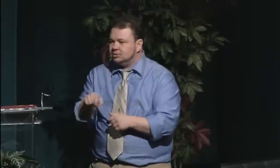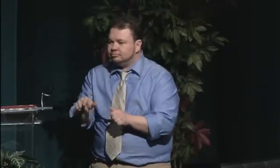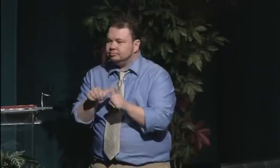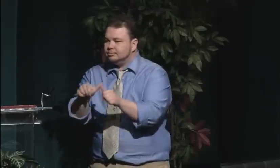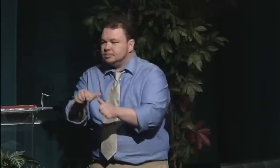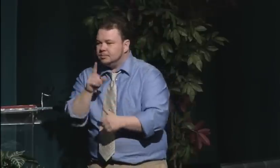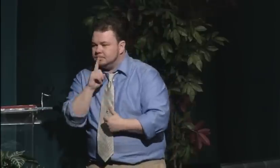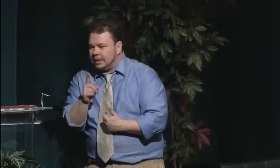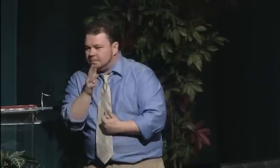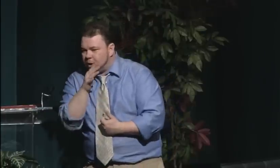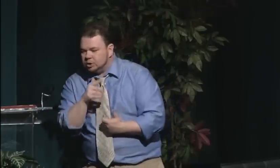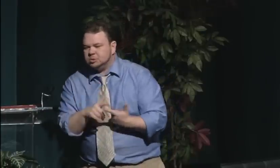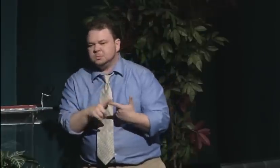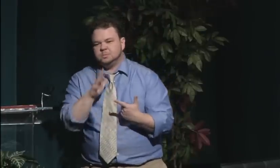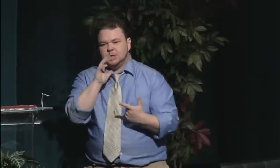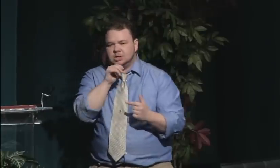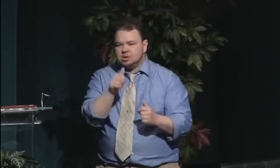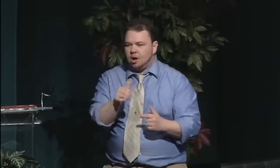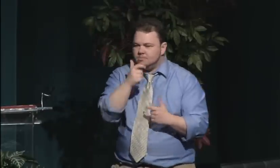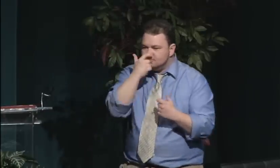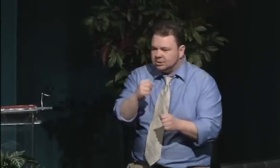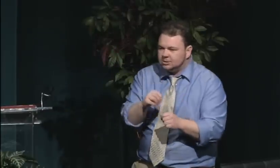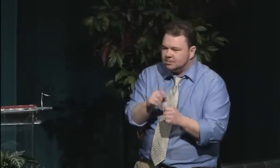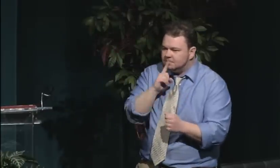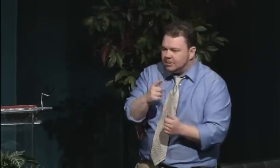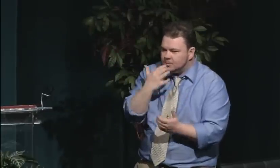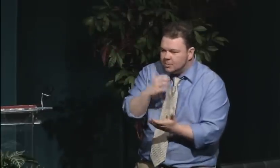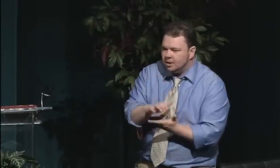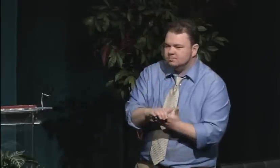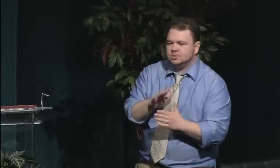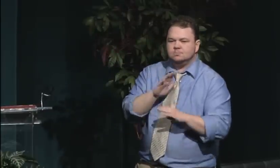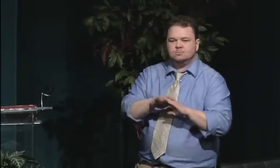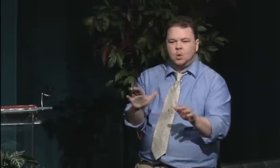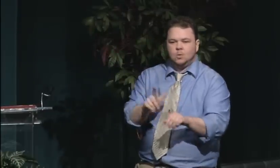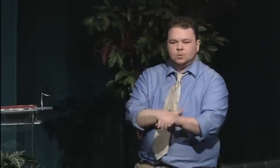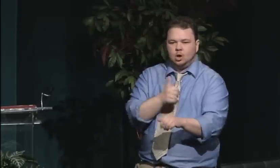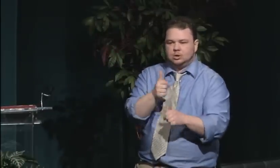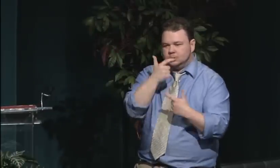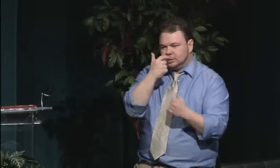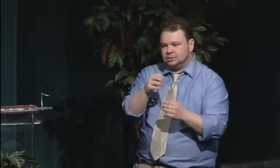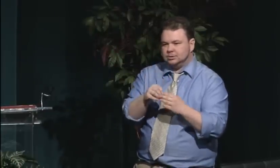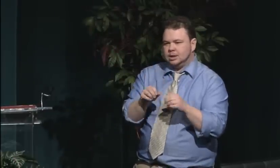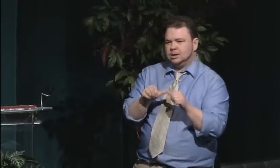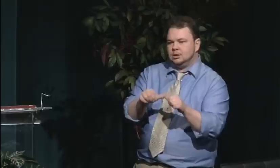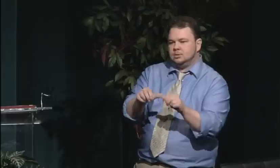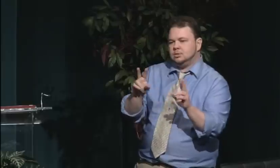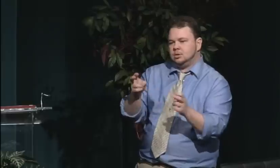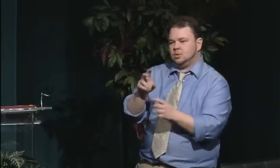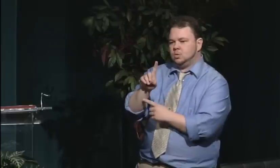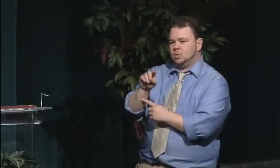and complications and disorders, and infertility would be caused by going to college,